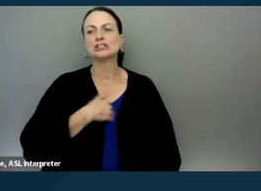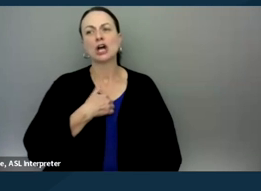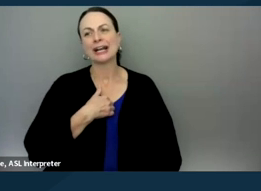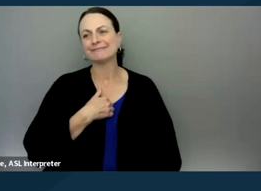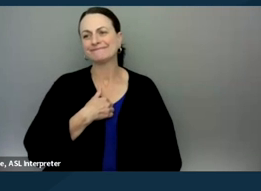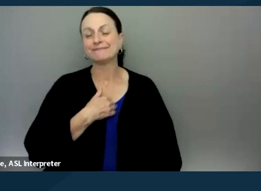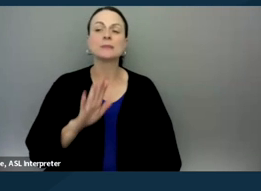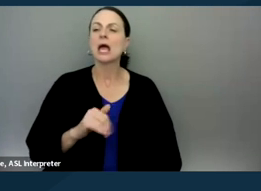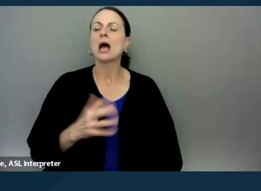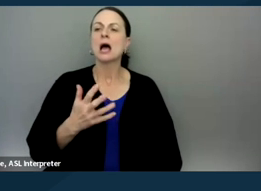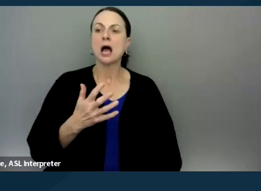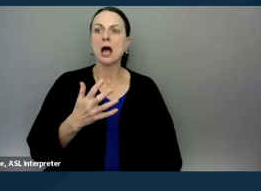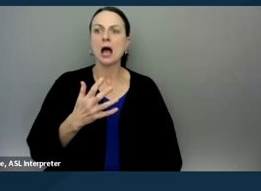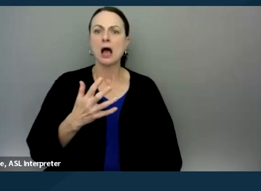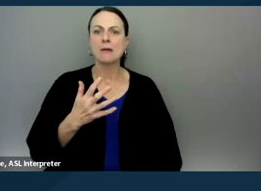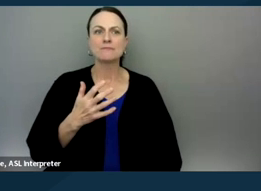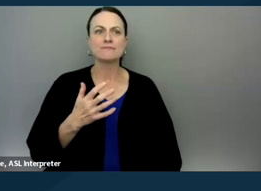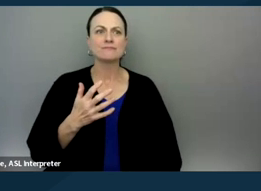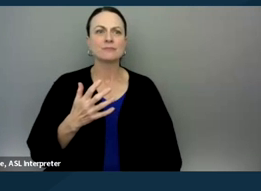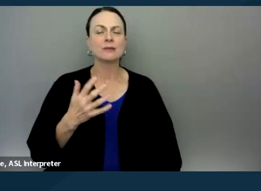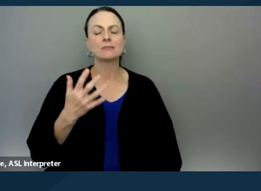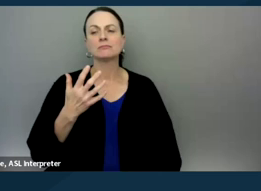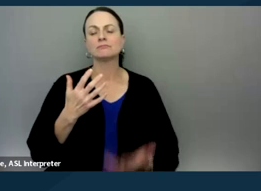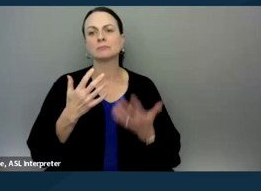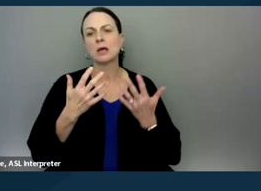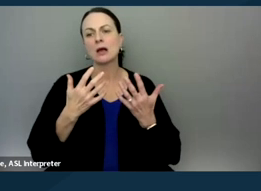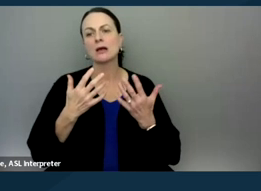So I wanted to situate today's discussion. This is Claudia,